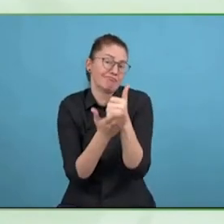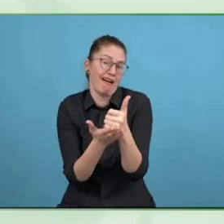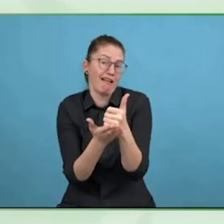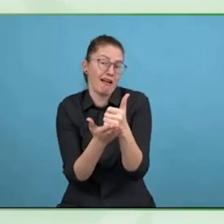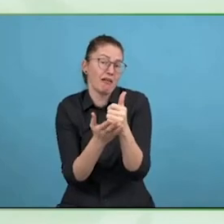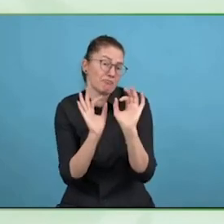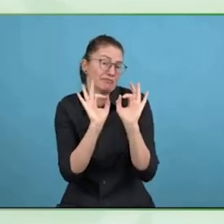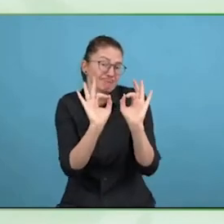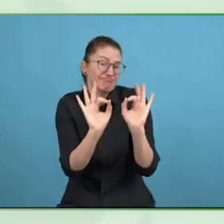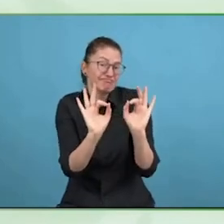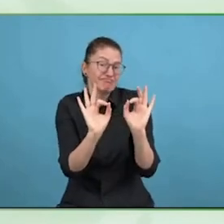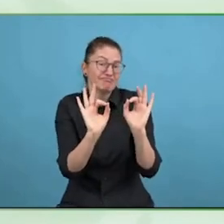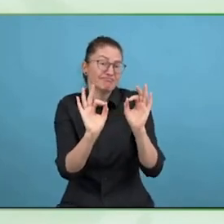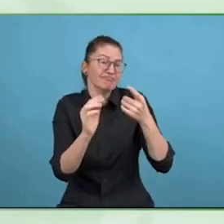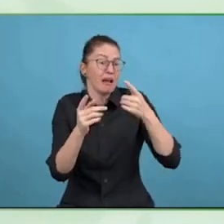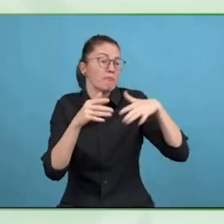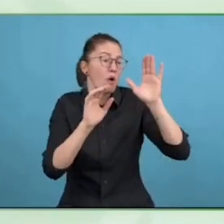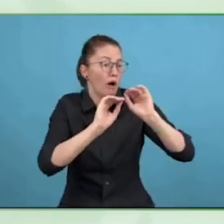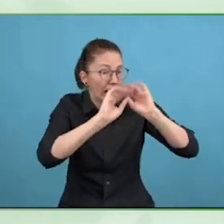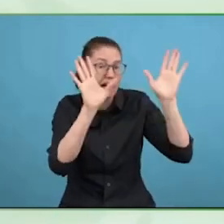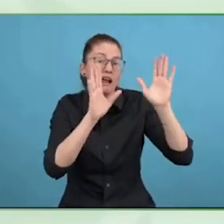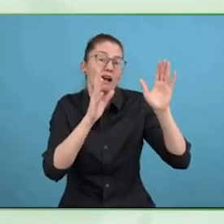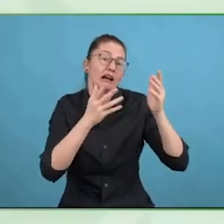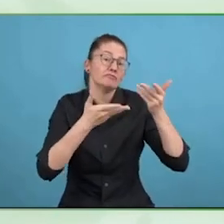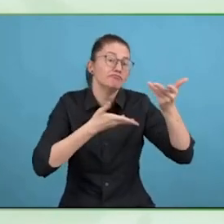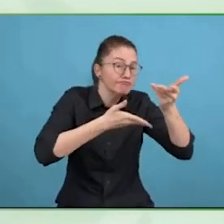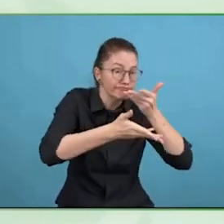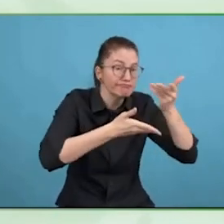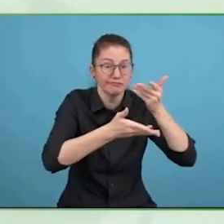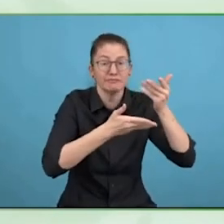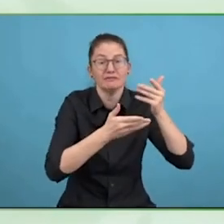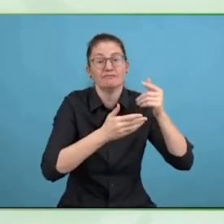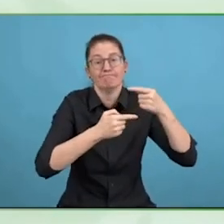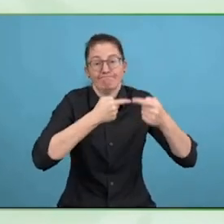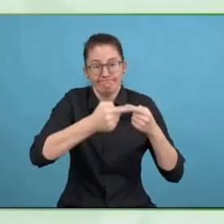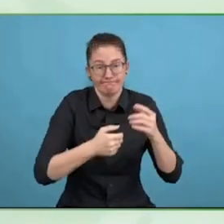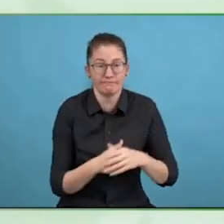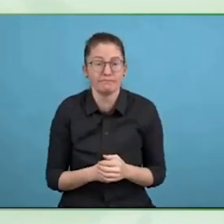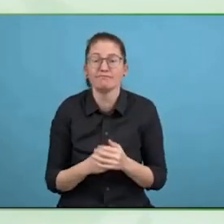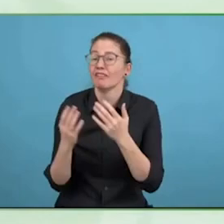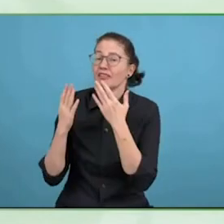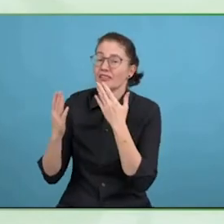There is no specific dedicated easy language mortgage explanation.